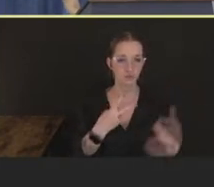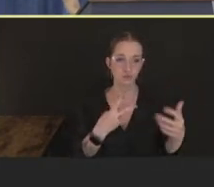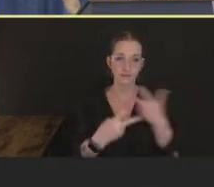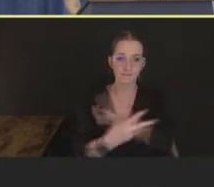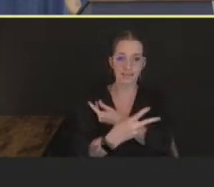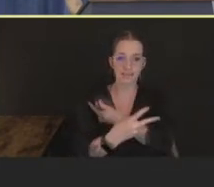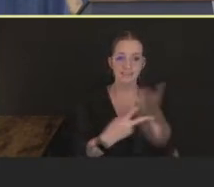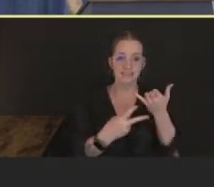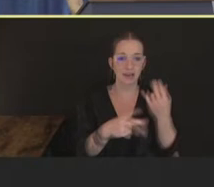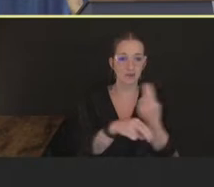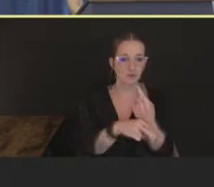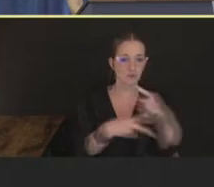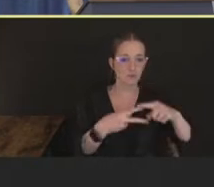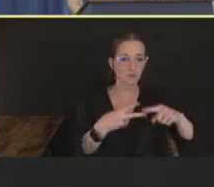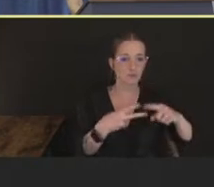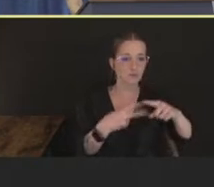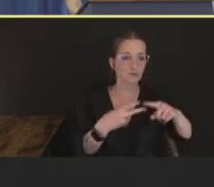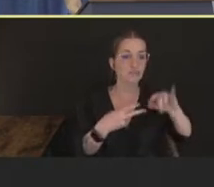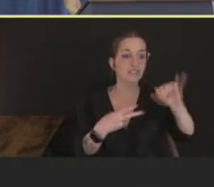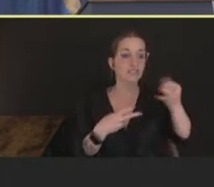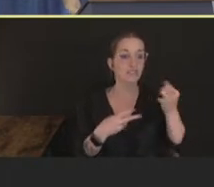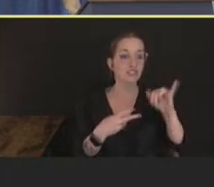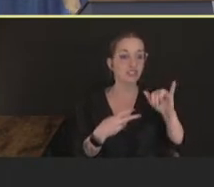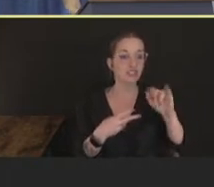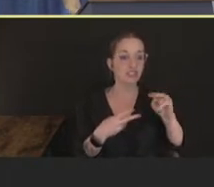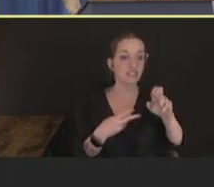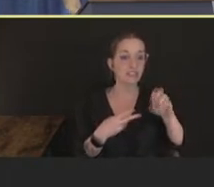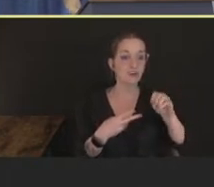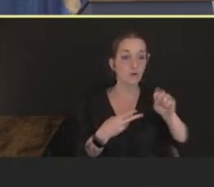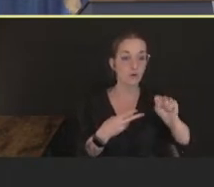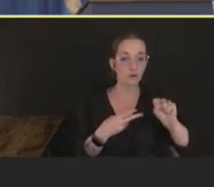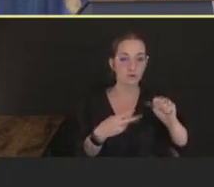First is the JYNNEOS vaccine, which is a primary vaccine used in the